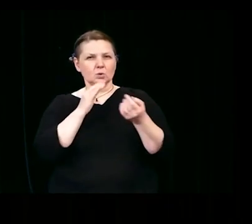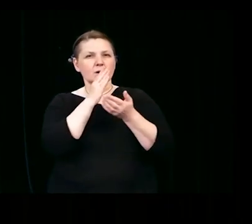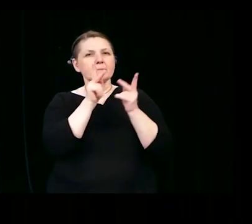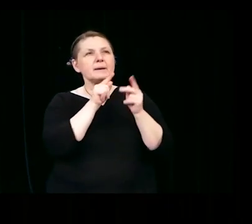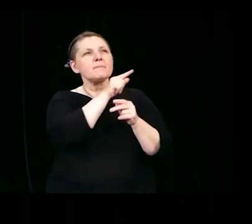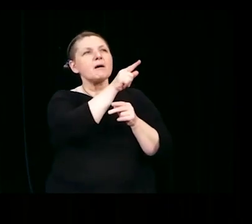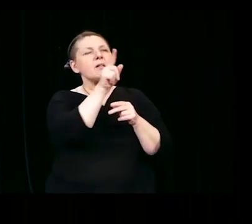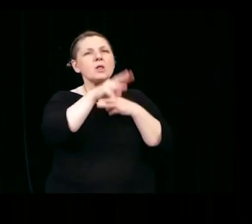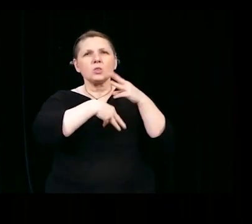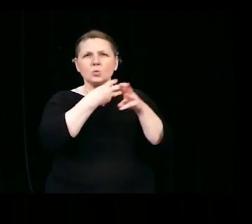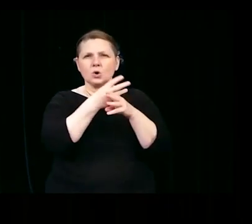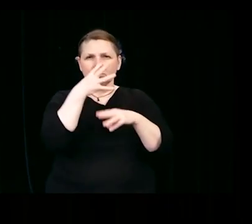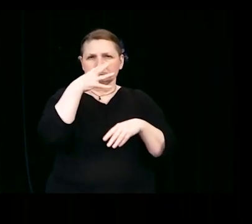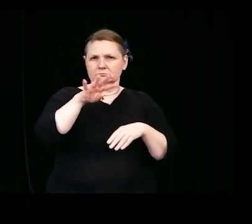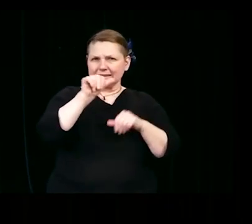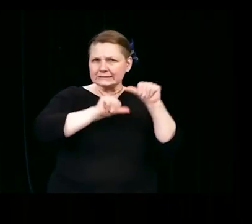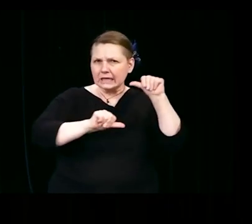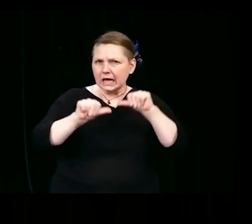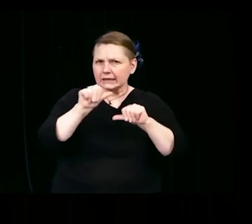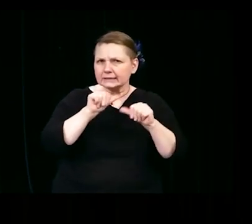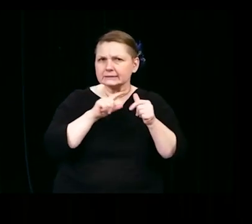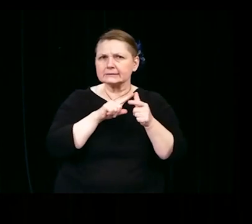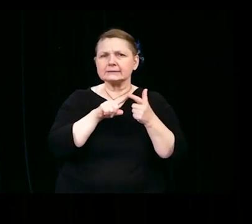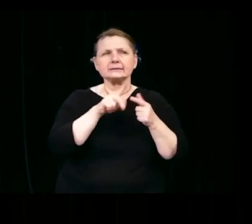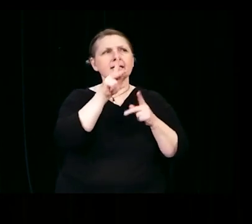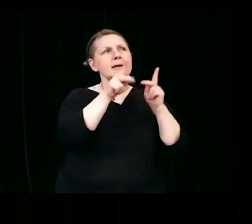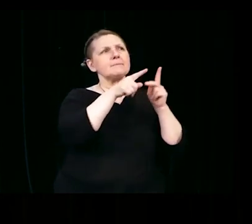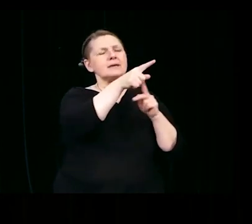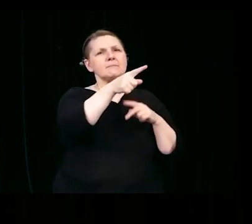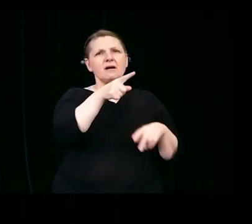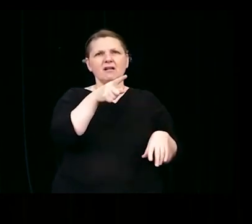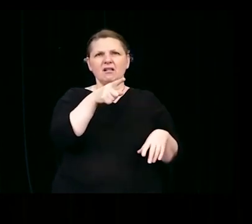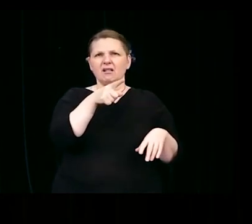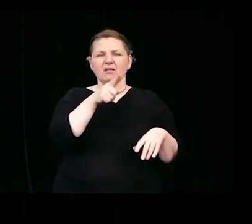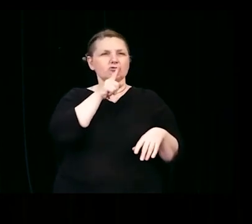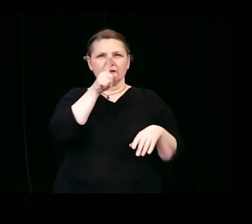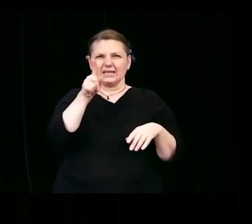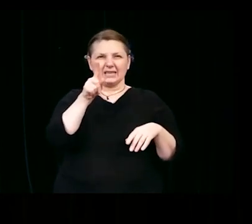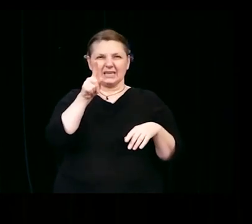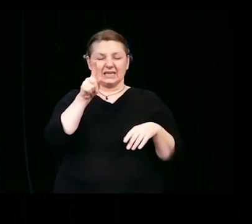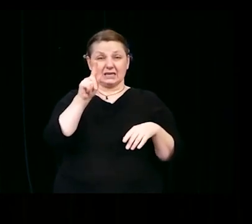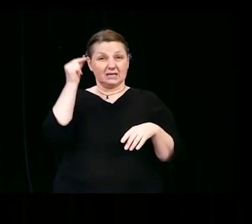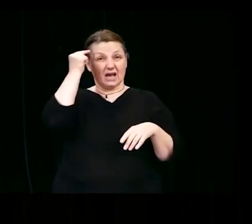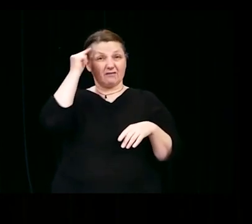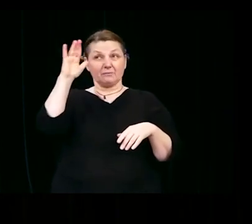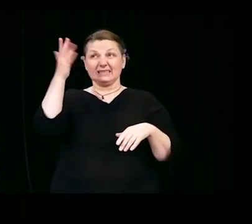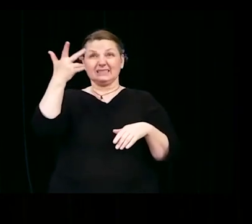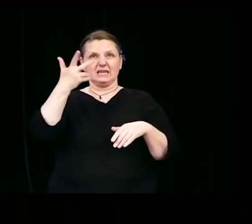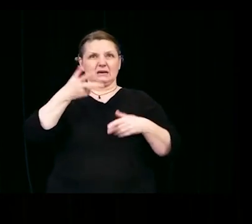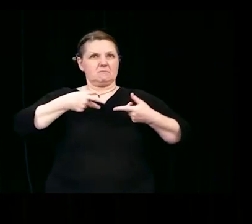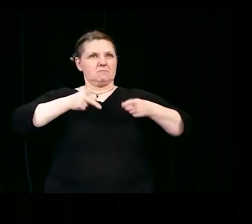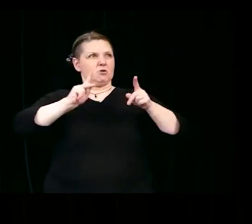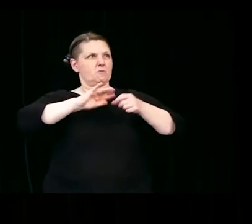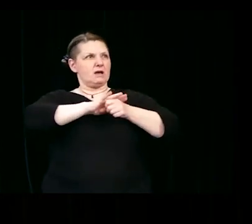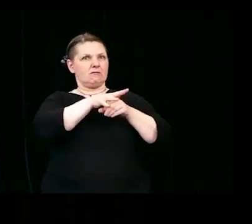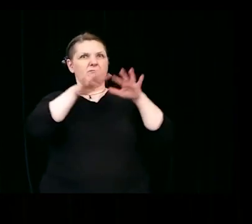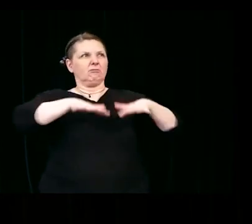Some people ignored science, an uncoordinated and negligent response by our federal government allowed the virus